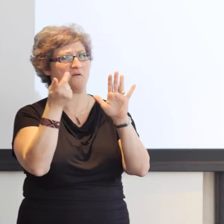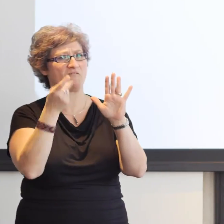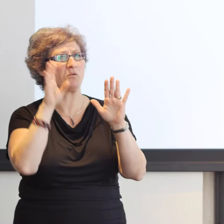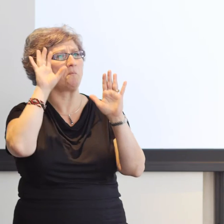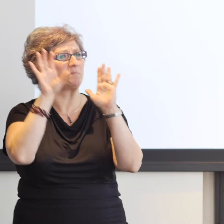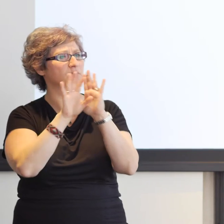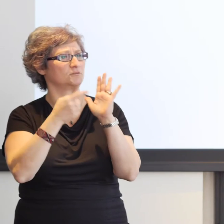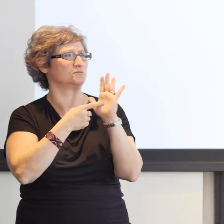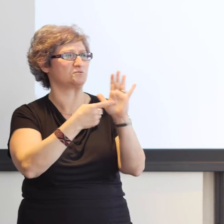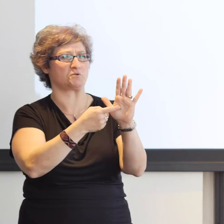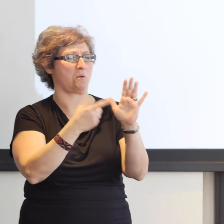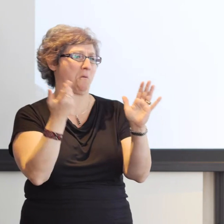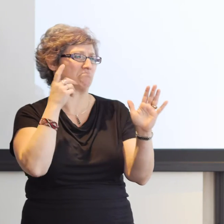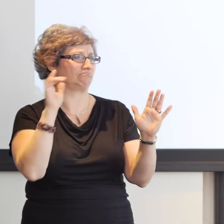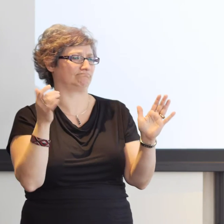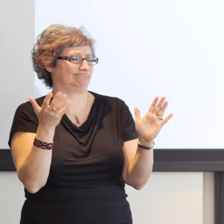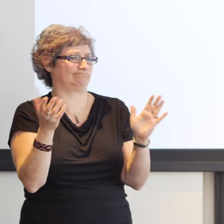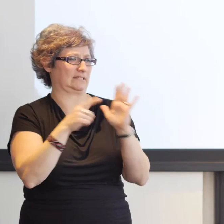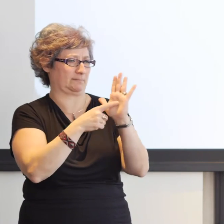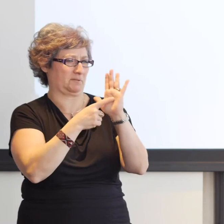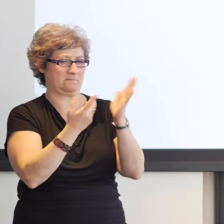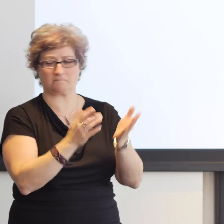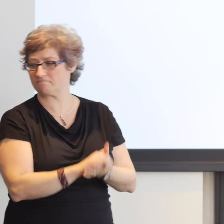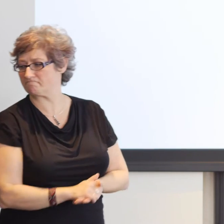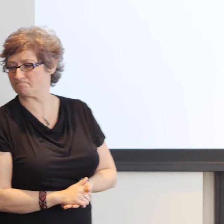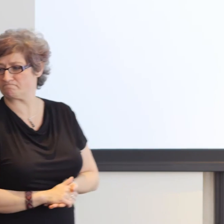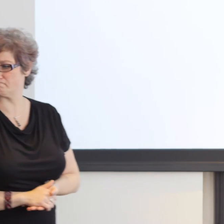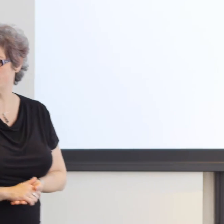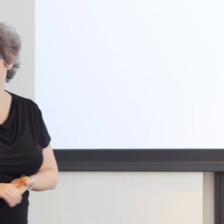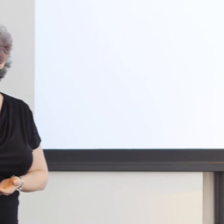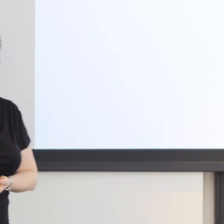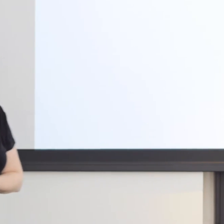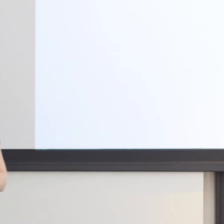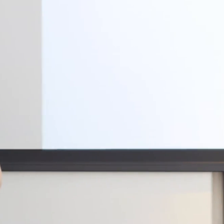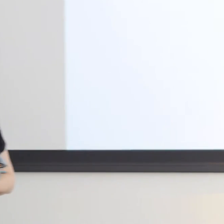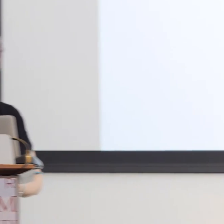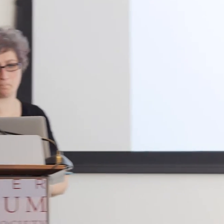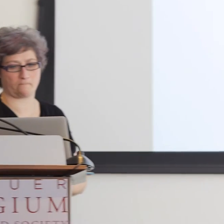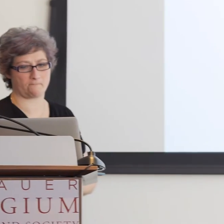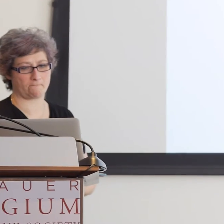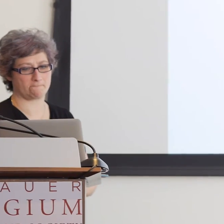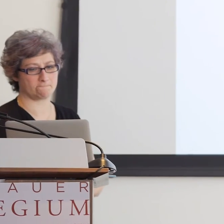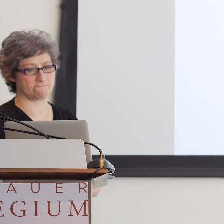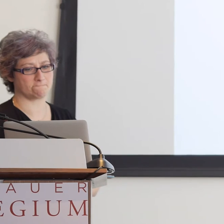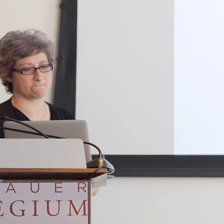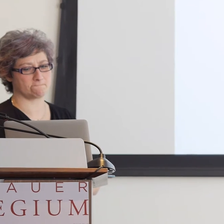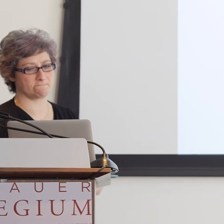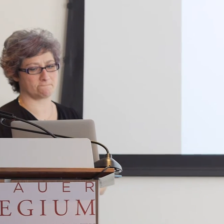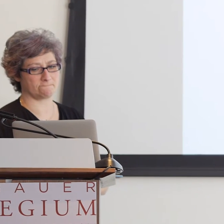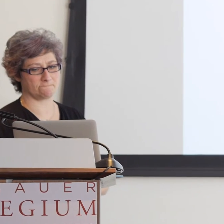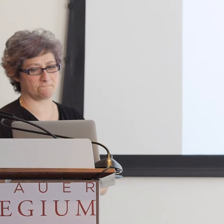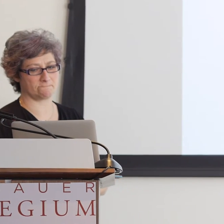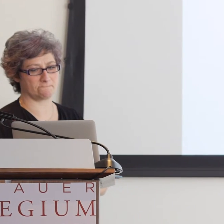so attractive to them once they discover it in early adulthood or sometimes later in adulthood.